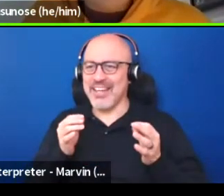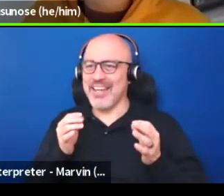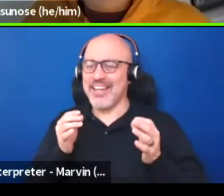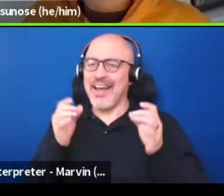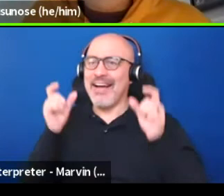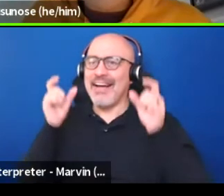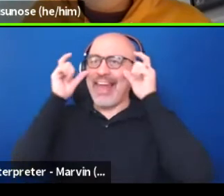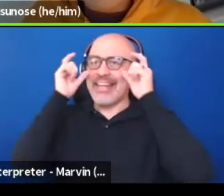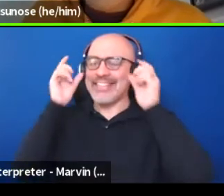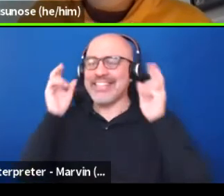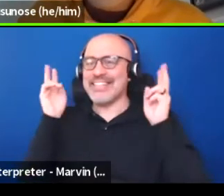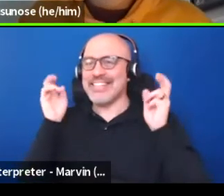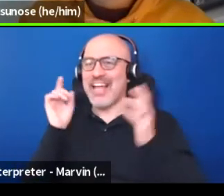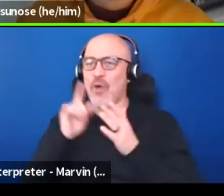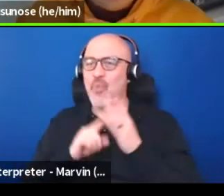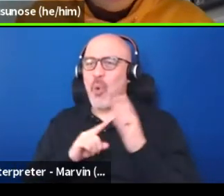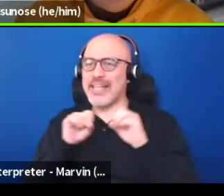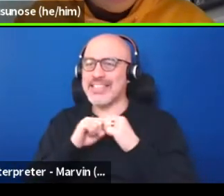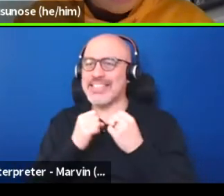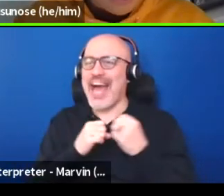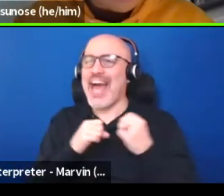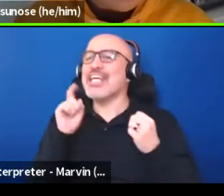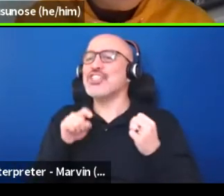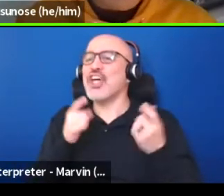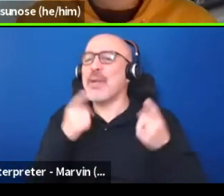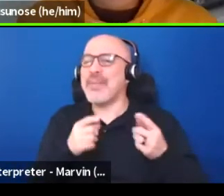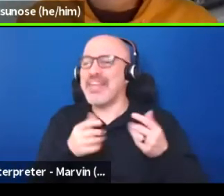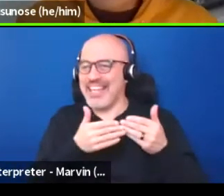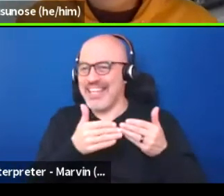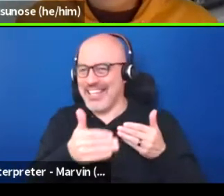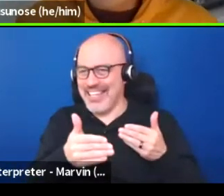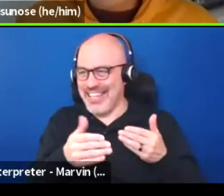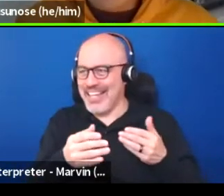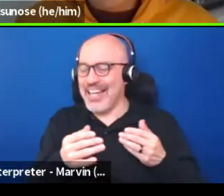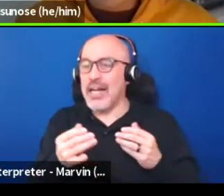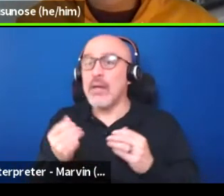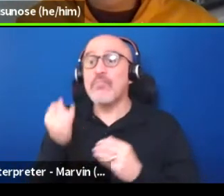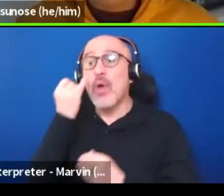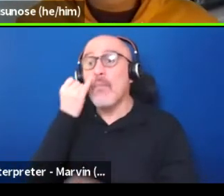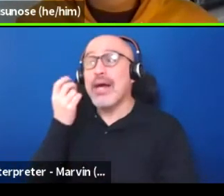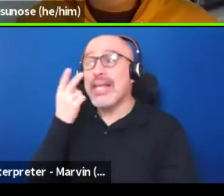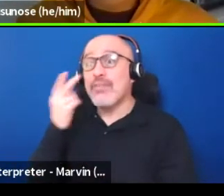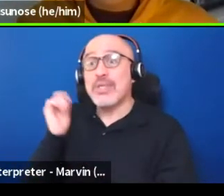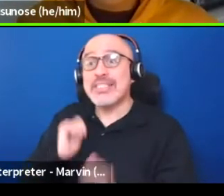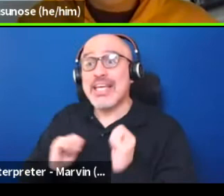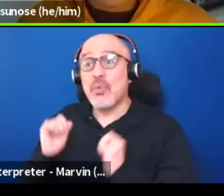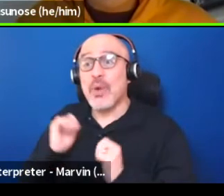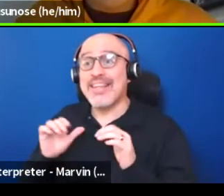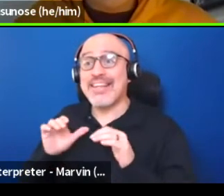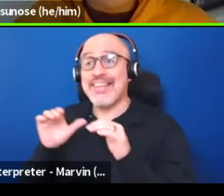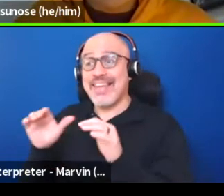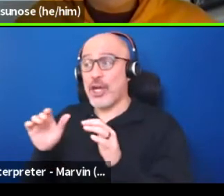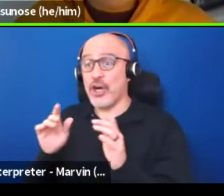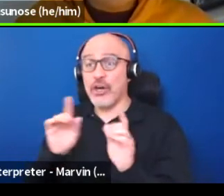And so I think if we can look at theater in that same way through these different lenses,